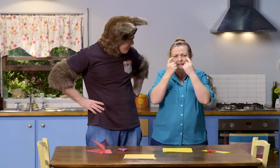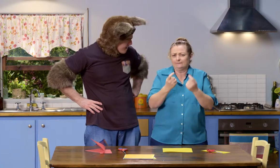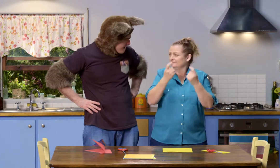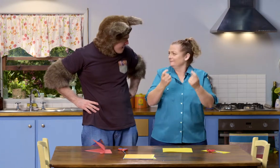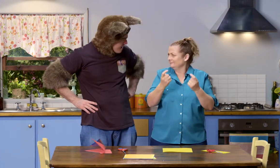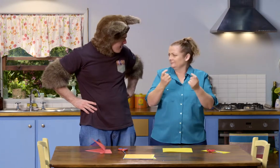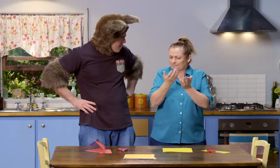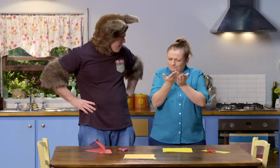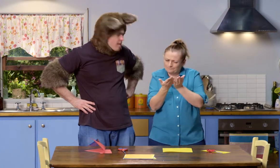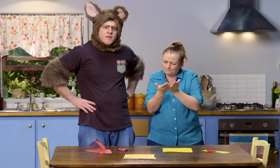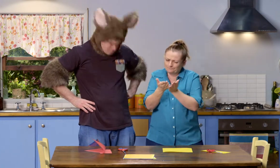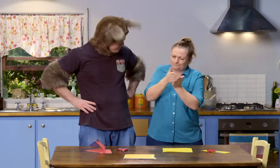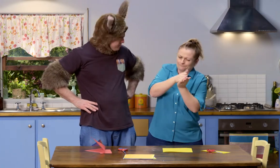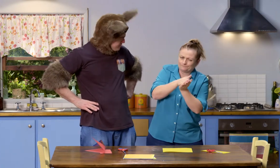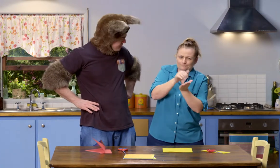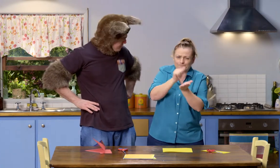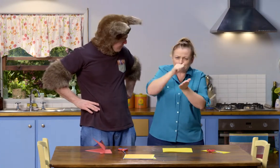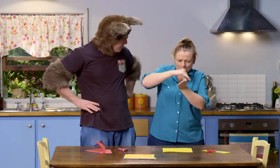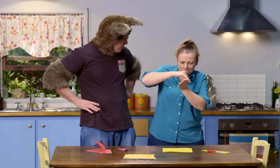You have to be very, very careful as you do it